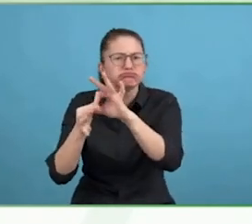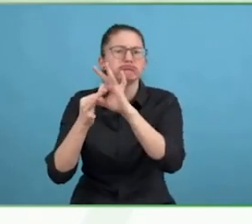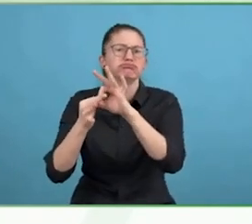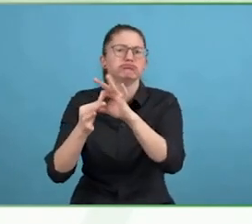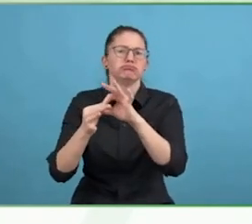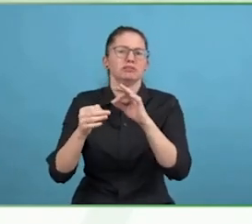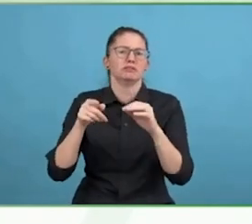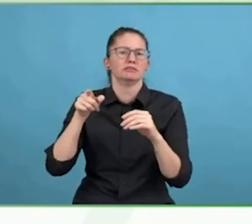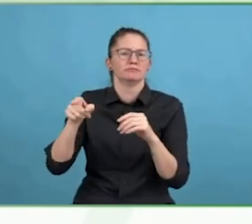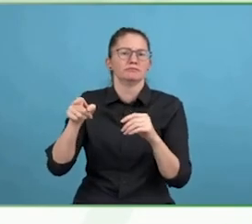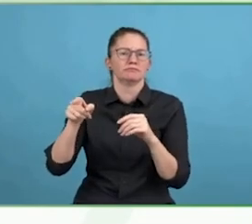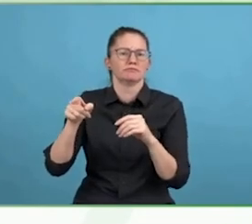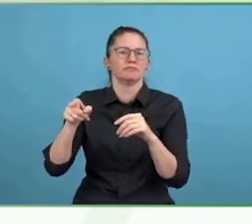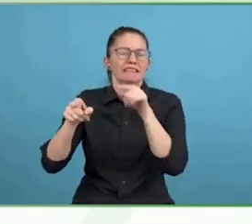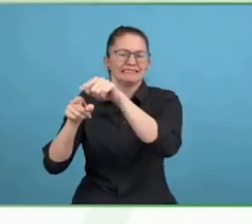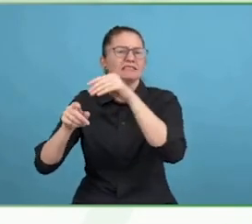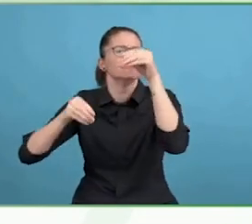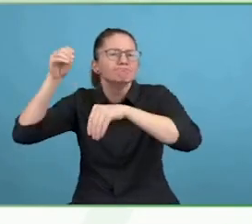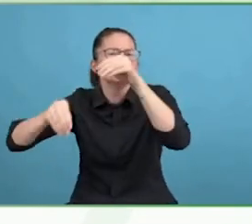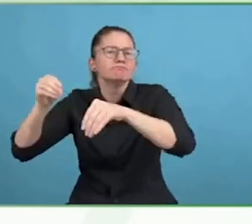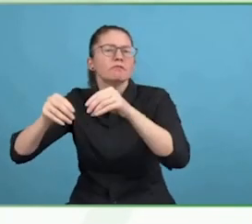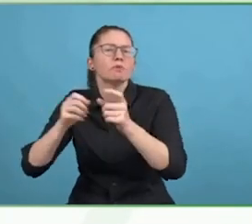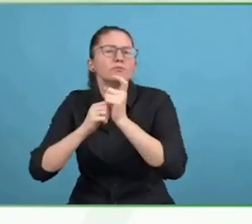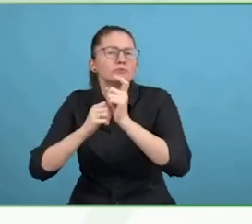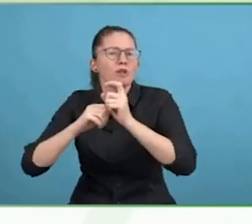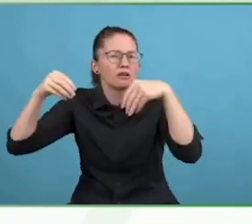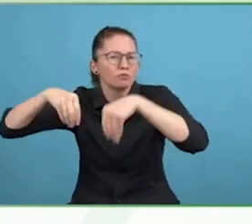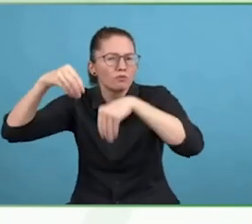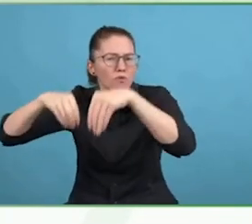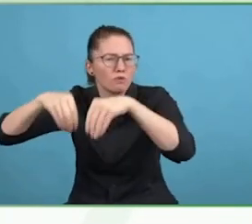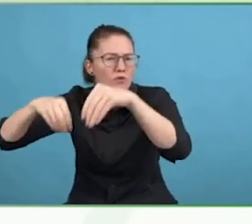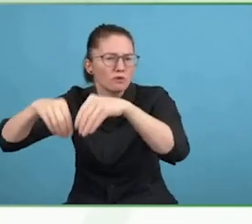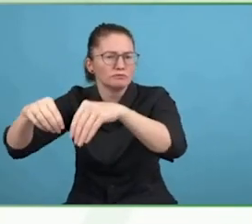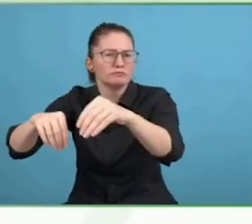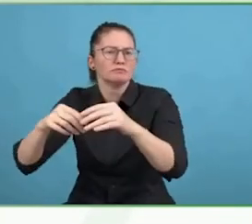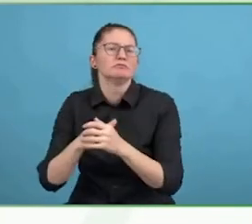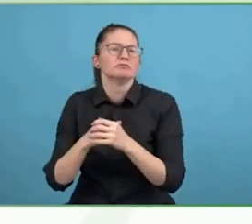give them the land but we return the land to them. Once the barriers are broken down.